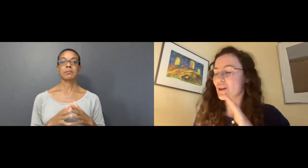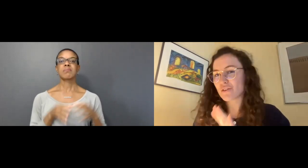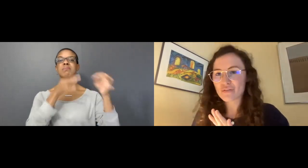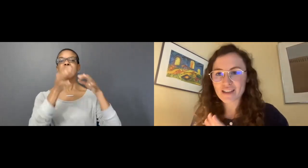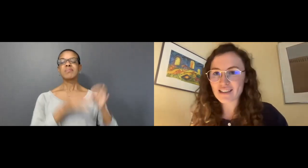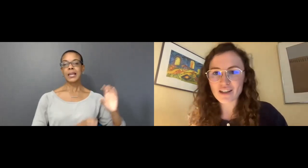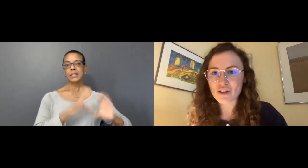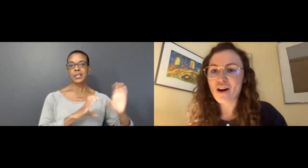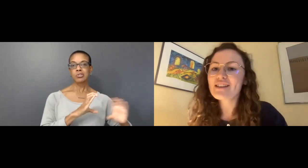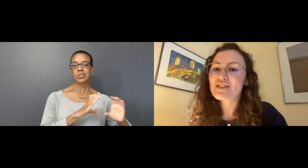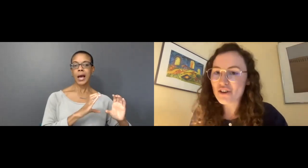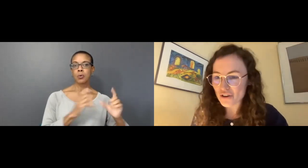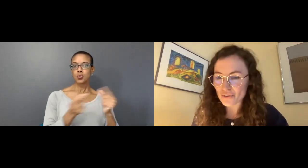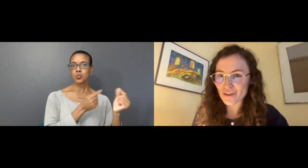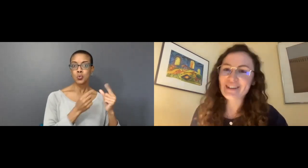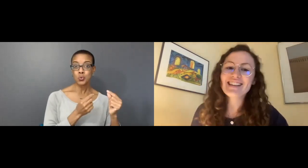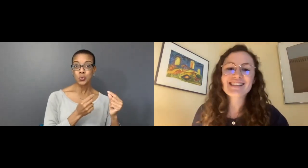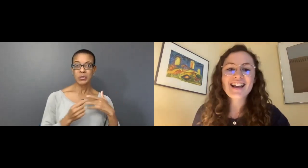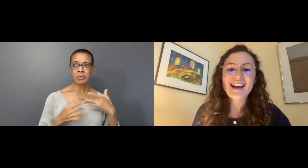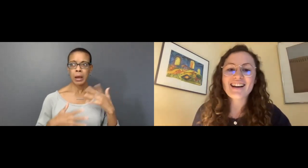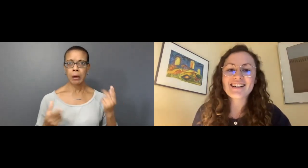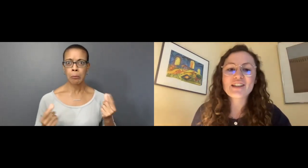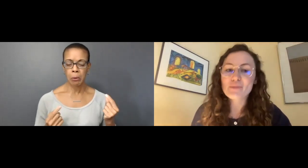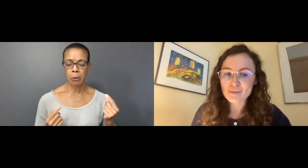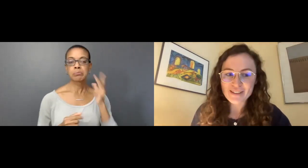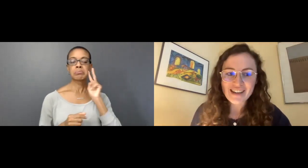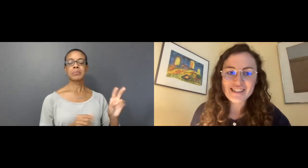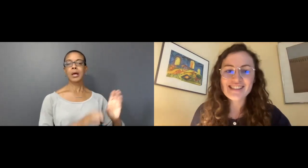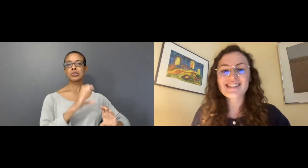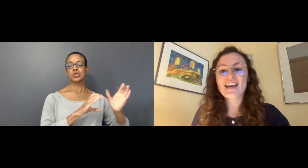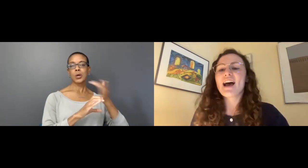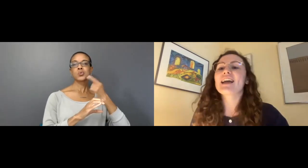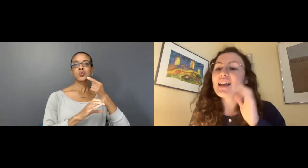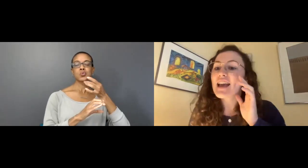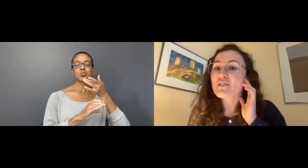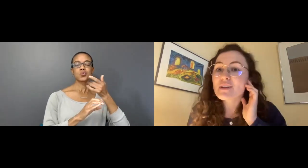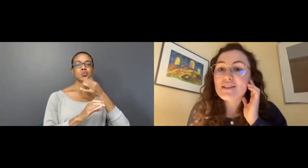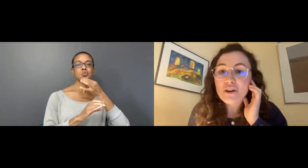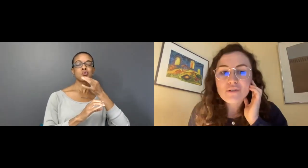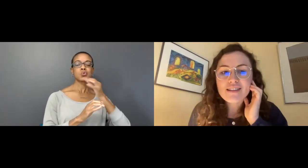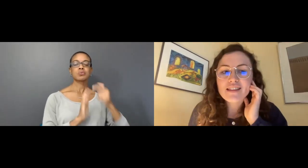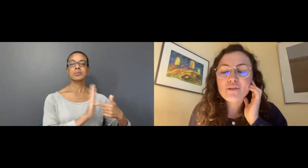so if you're feeling a little lost no worries, there will be directions. I'd like everyone to note that there